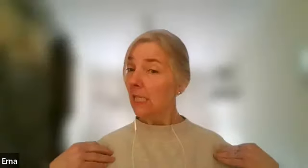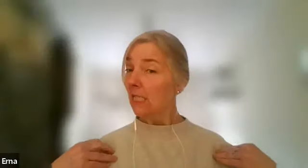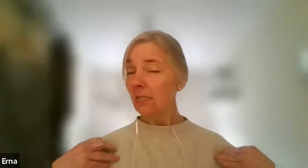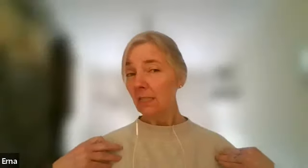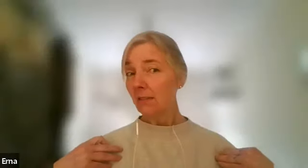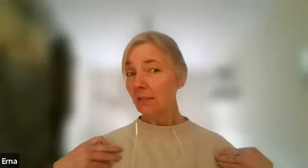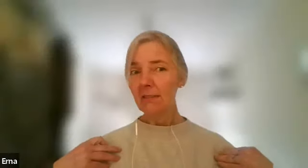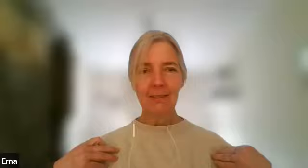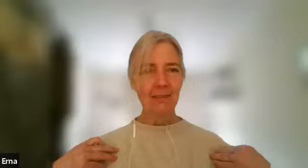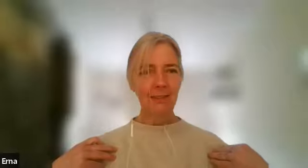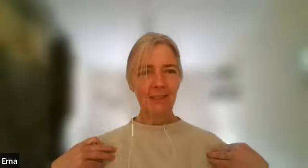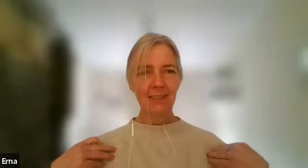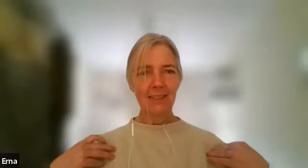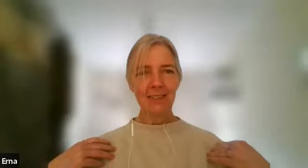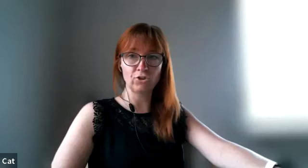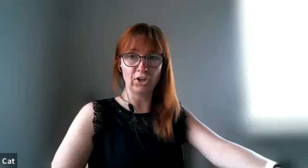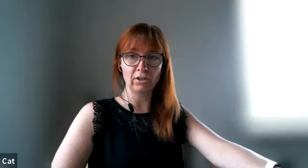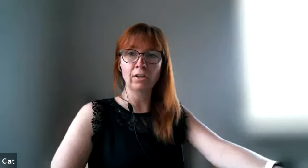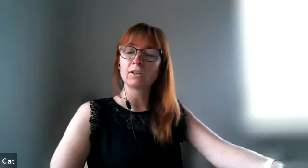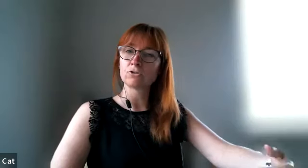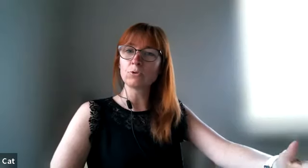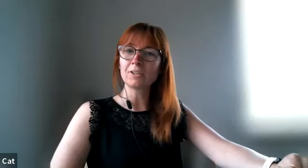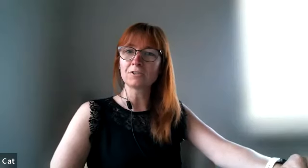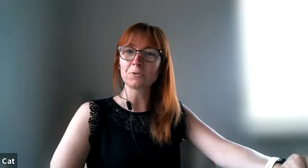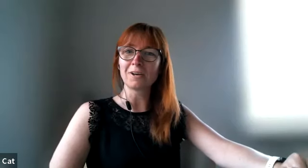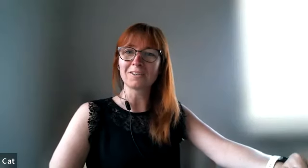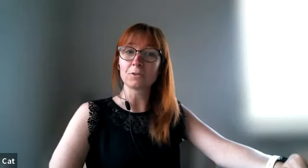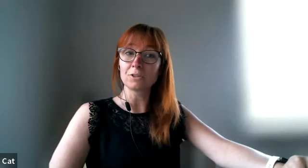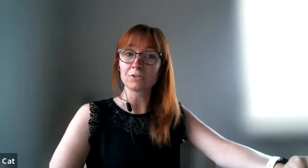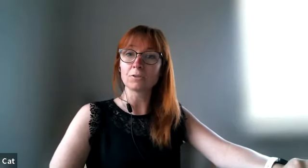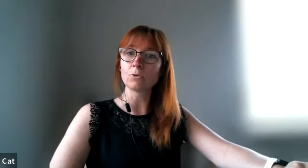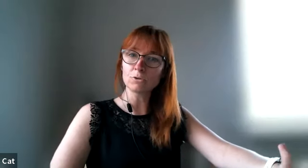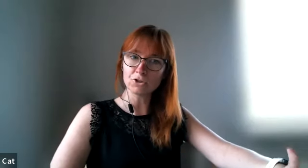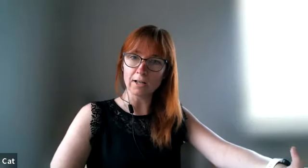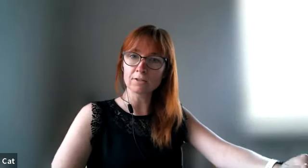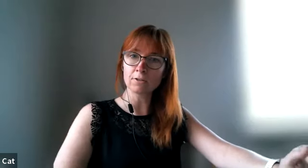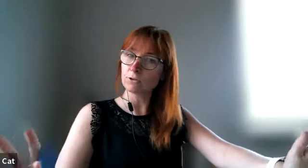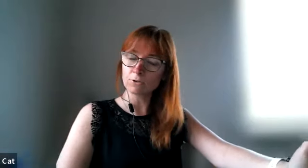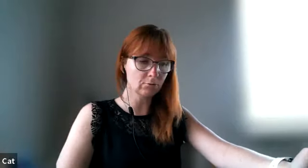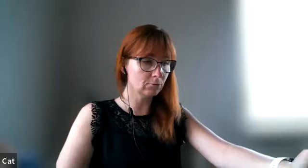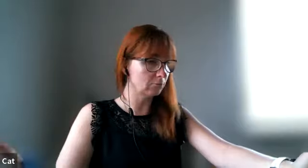how phil is your love tank today so you can ask your partner that question or your child he's also